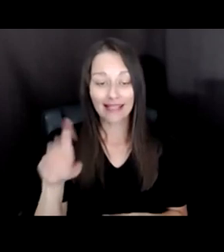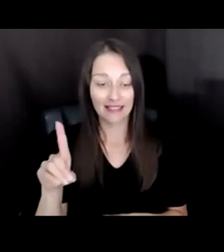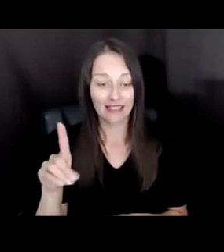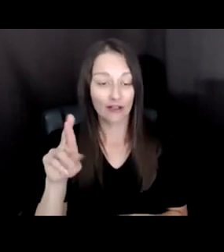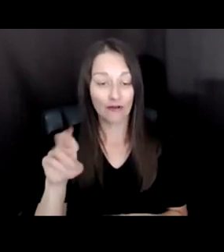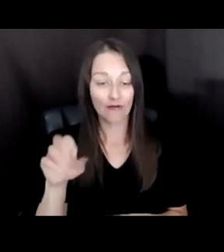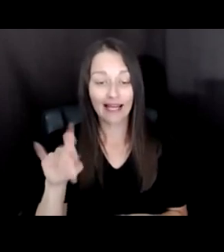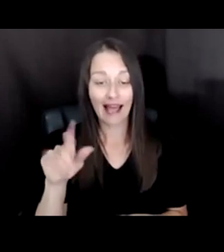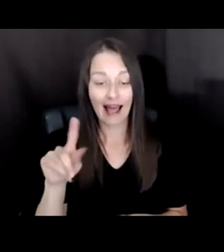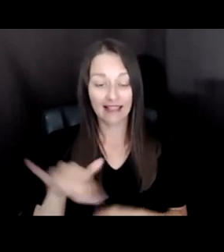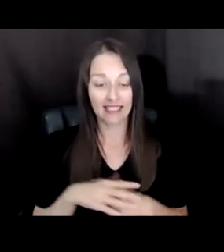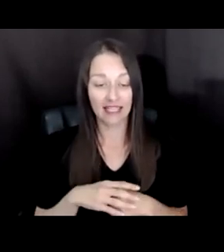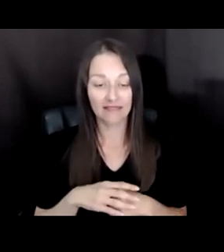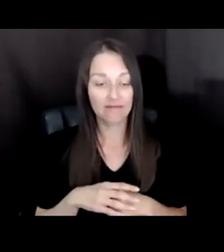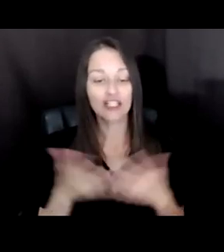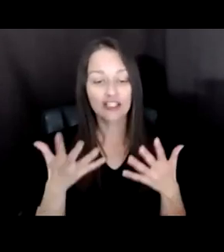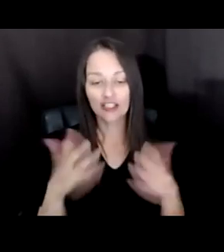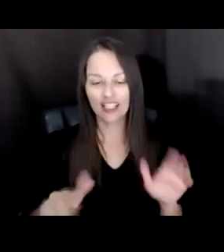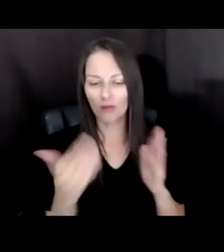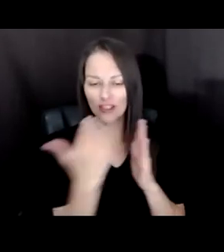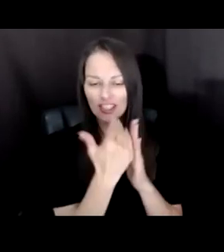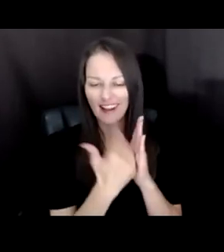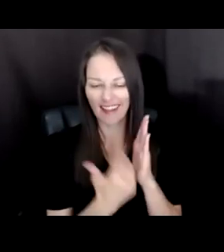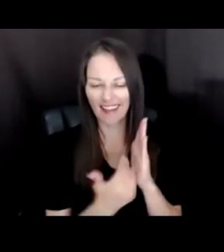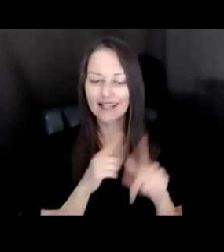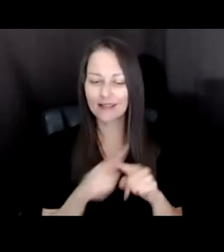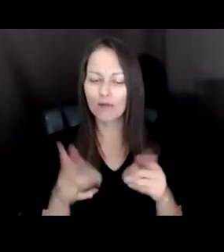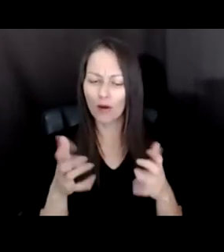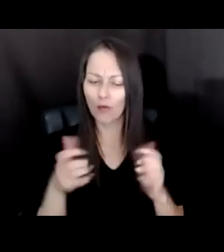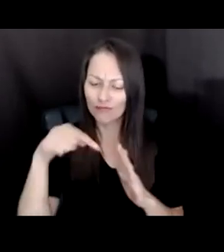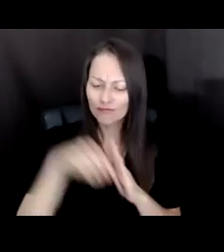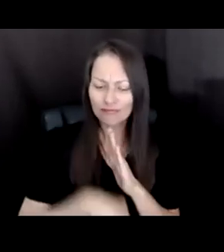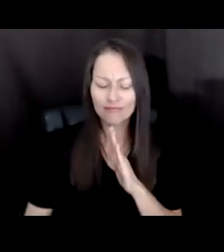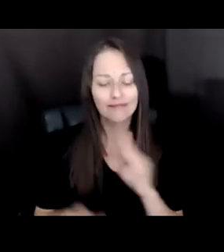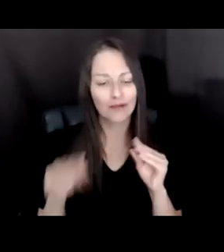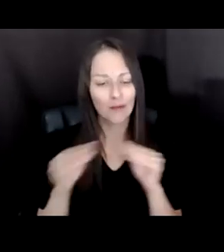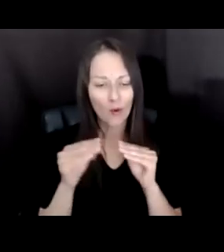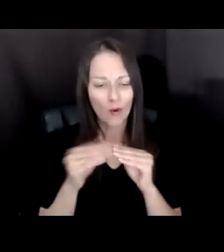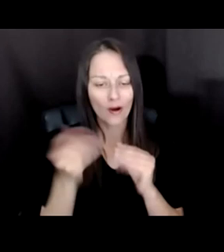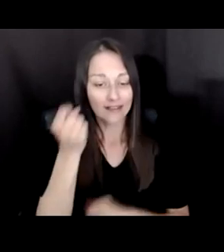JAX WANTED TO GO A STEP FURTHER TO UNDERSTAND AND CLARIFY NEEDS AND OPPORTUNITIES FOR WORKERS